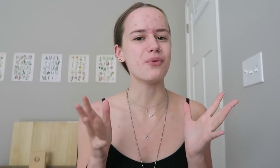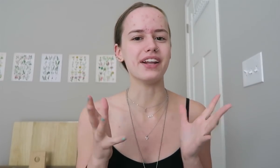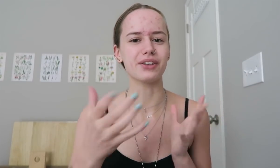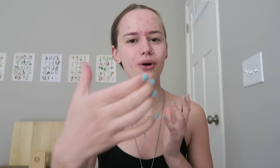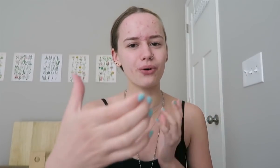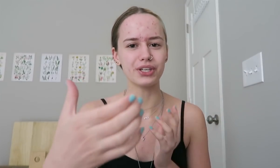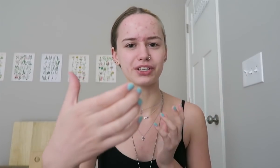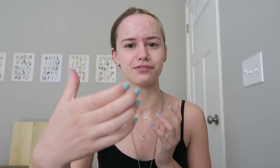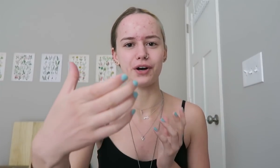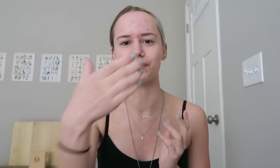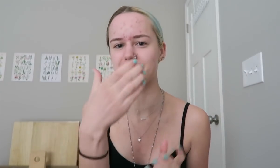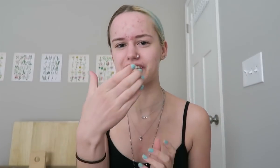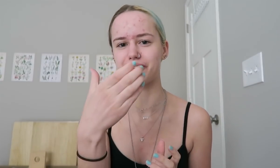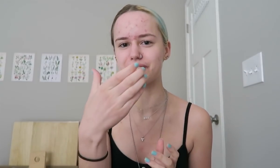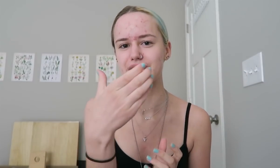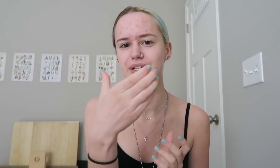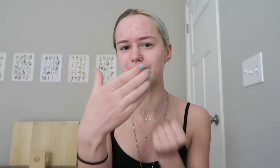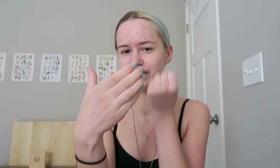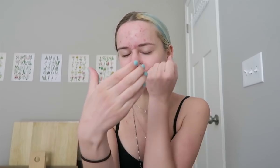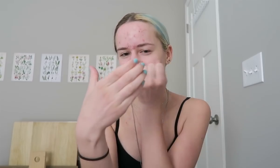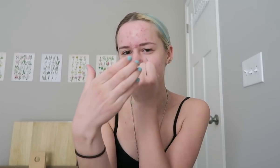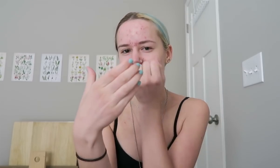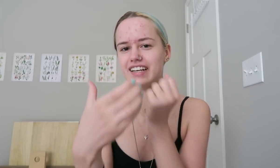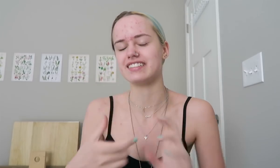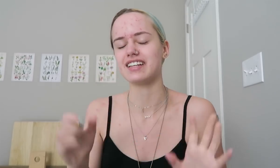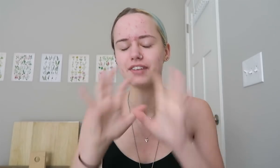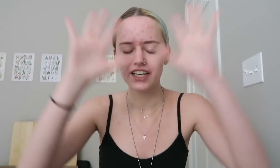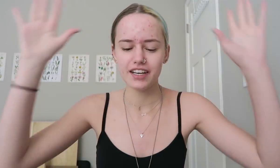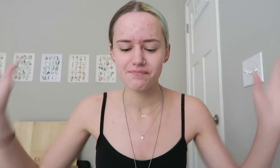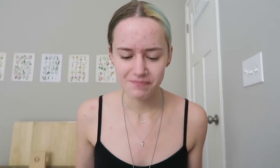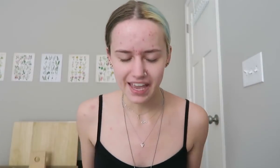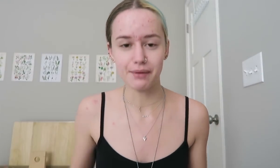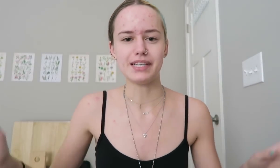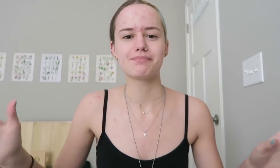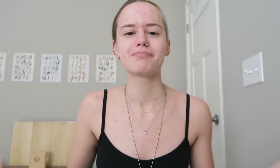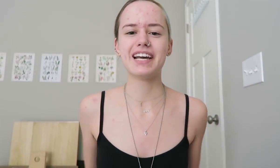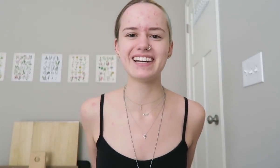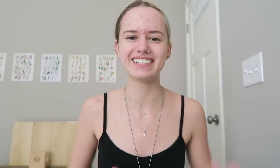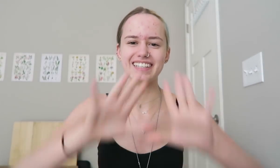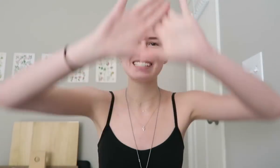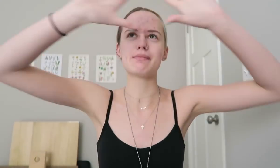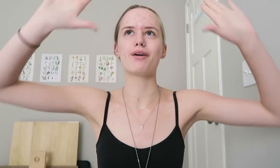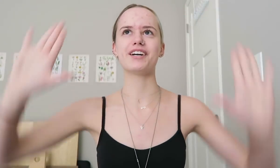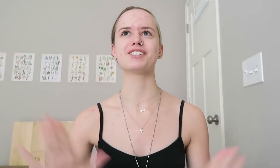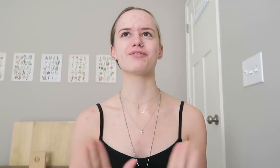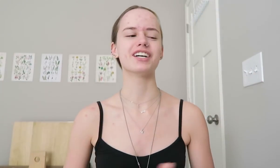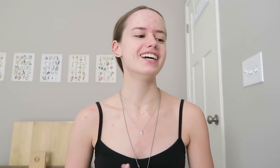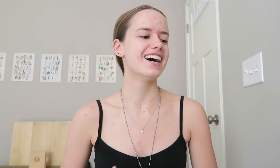when you're holding your phone this close to you when you're trying to sign and stuff. Anyway. Small rant over. Um,